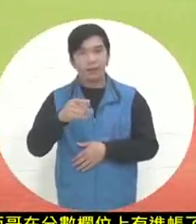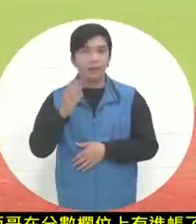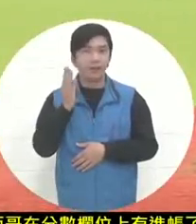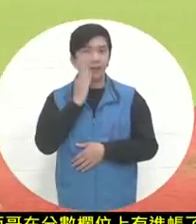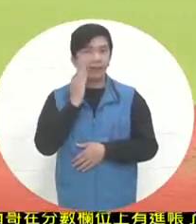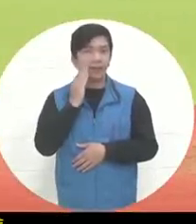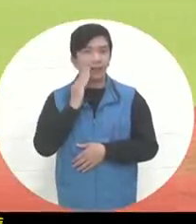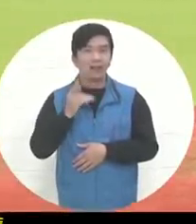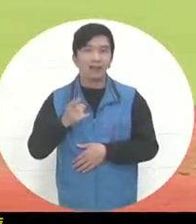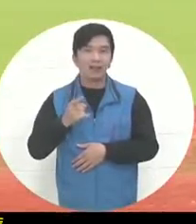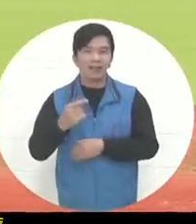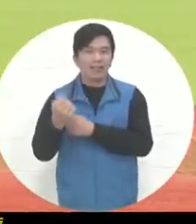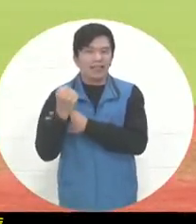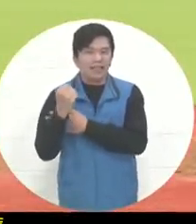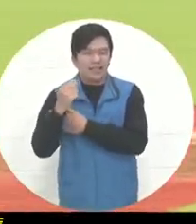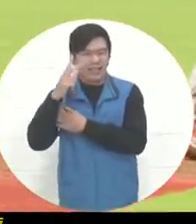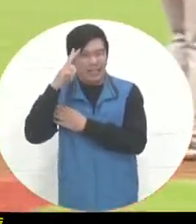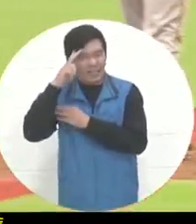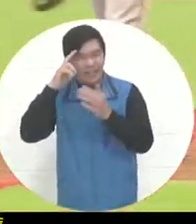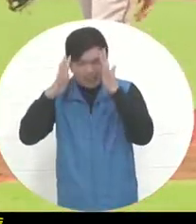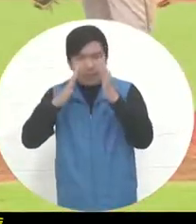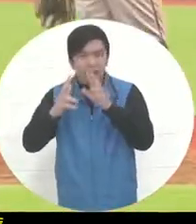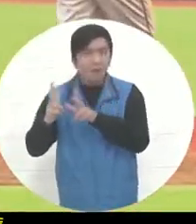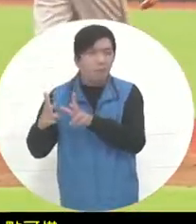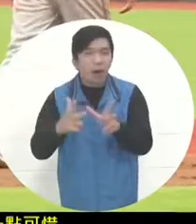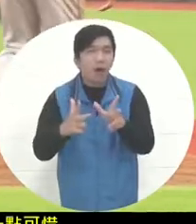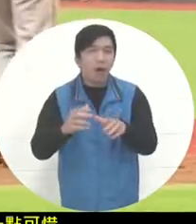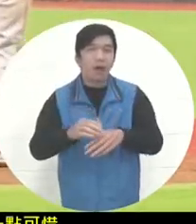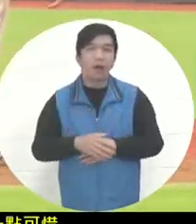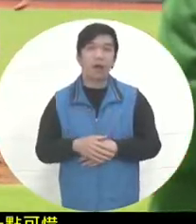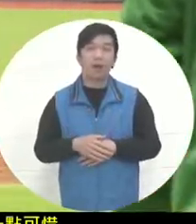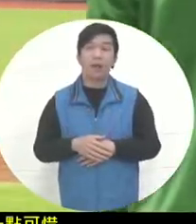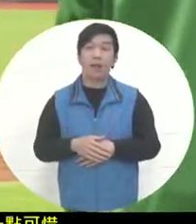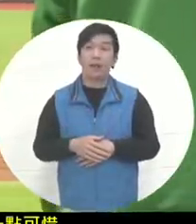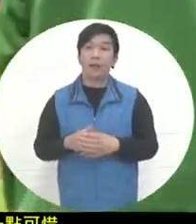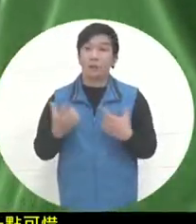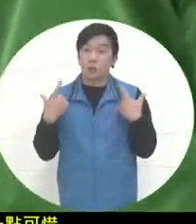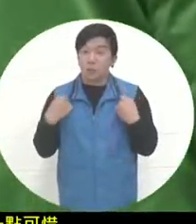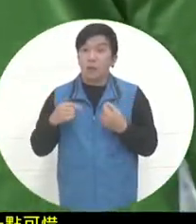. The runner on first base was too aggressive to steal the spotlight. After reaching second base with this headshot,